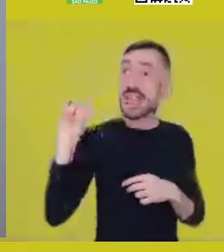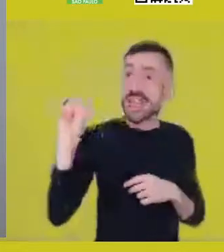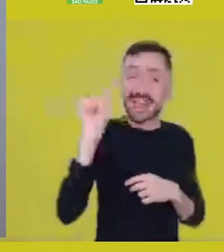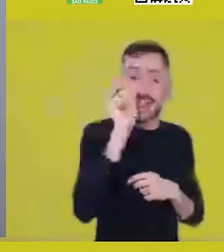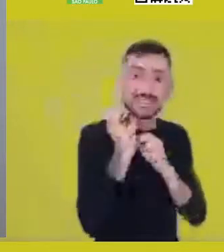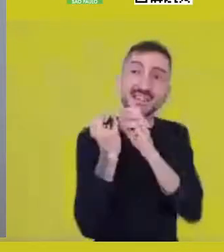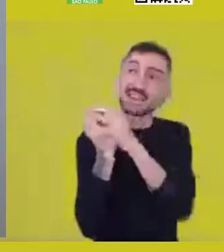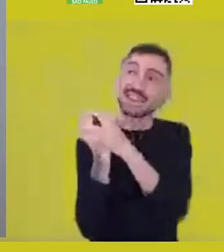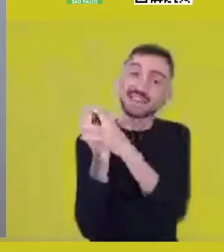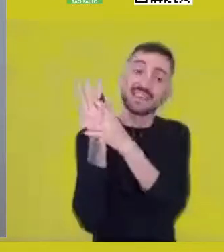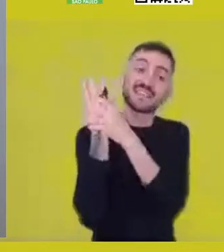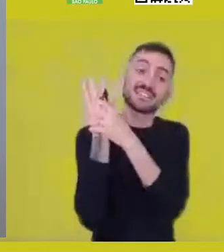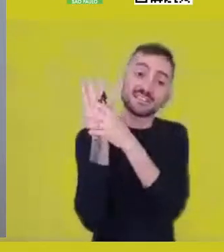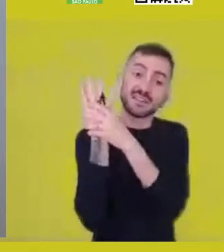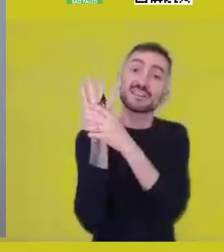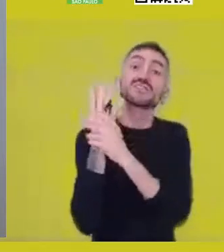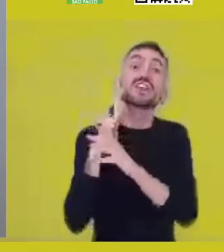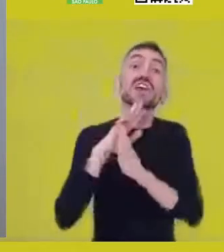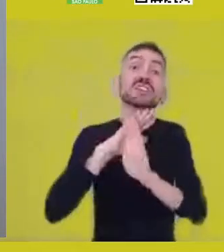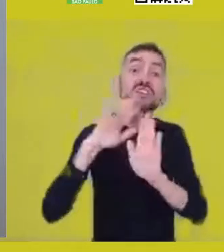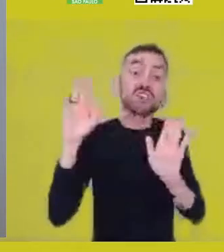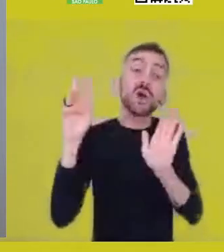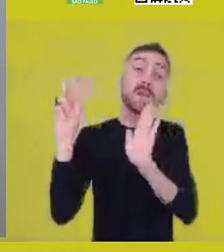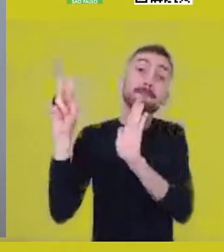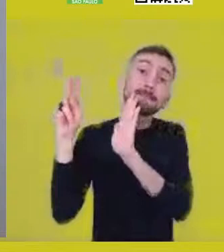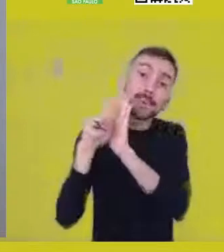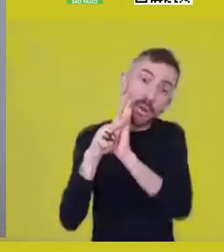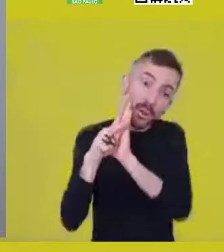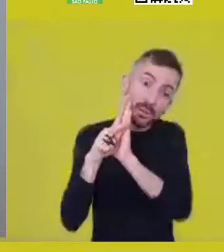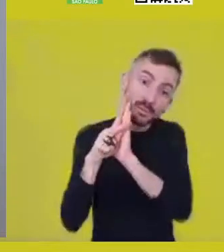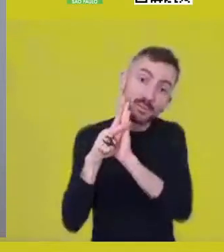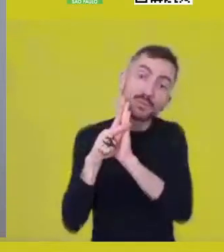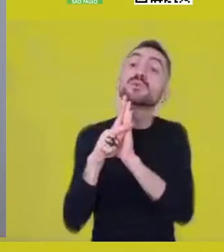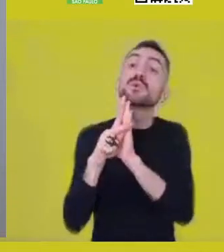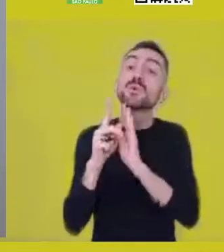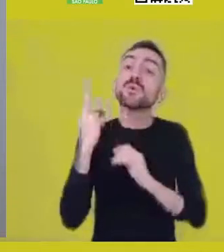don’t limit themselves to a single morphology,